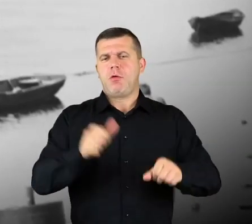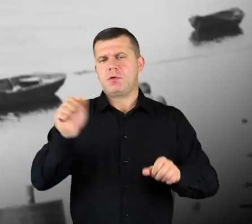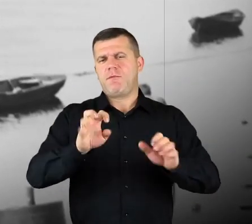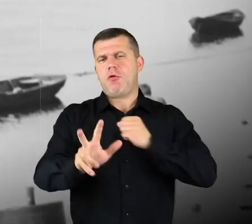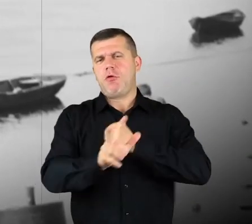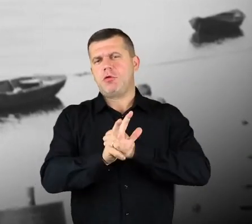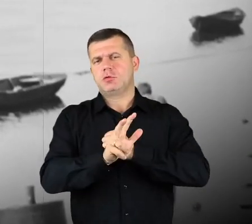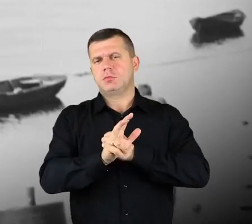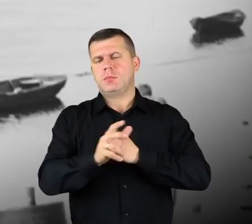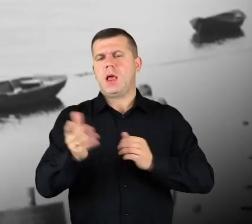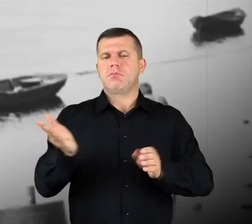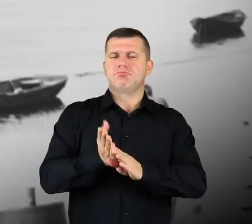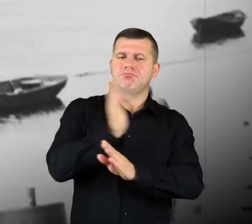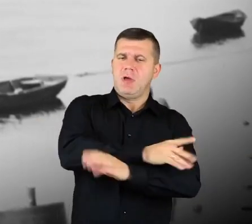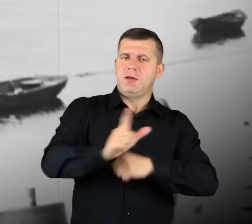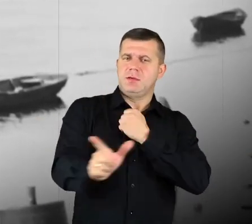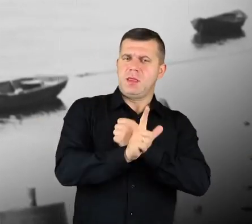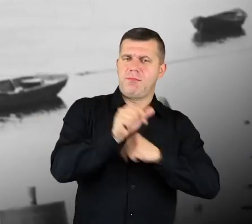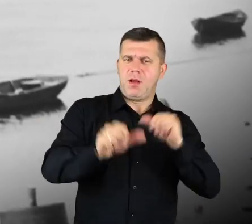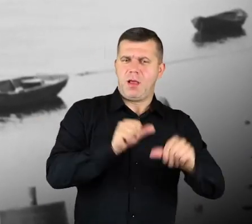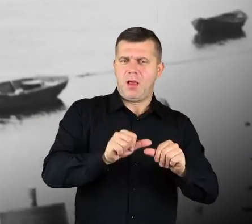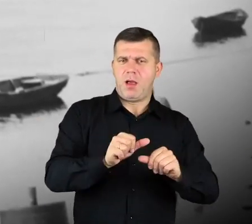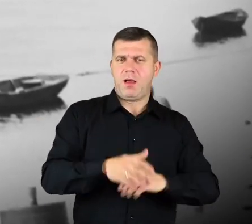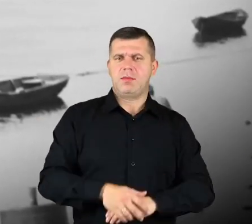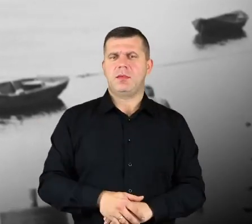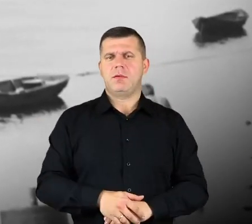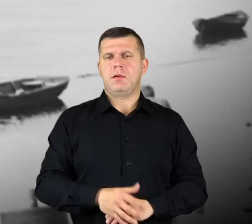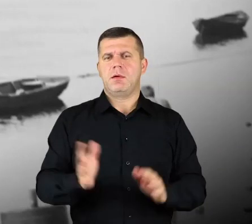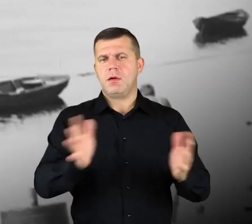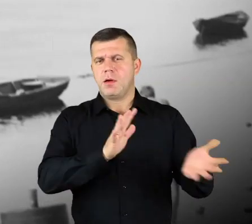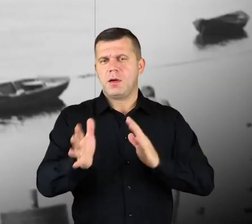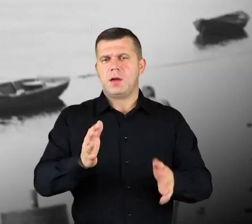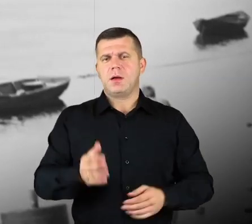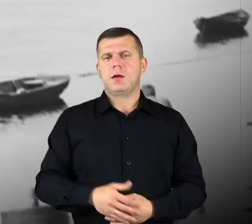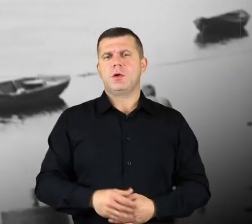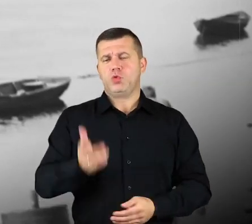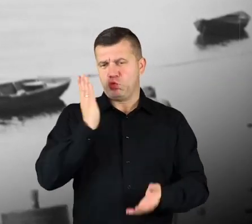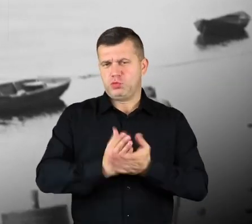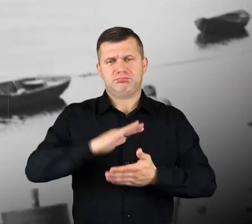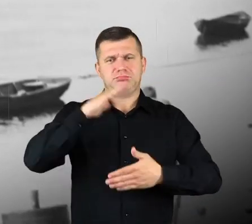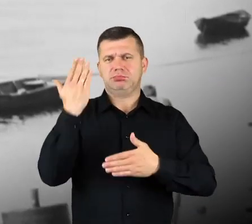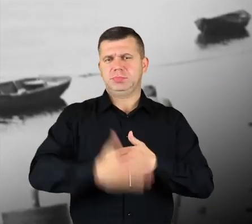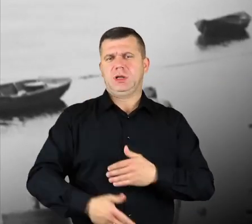Especially in the 70’s they were still shipping something, but I think they stopped in the 80’s, I think.